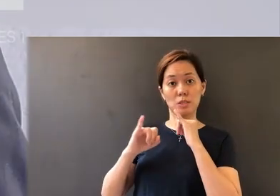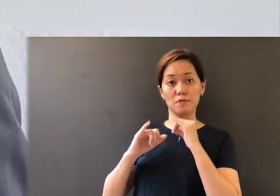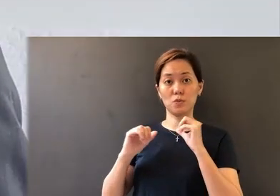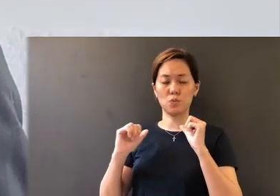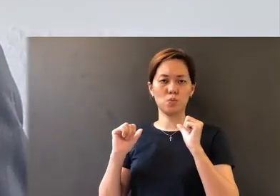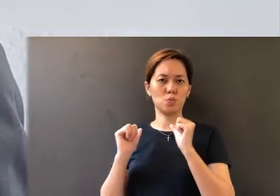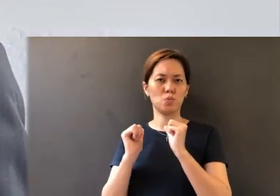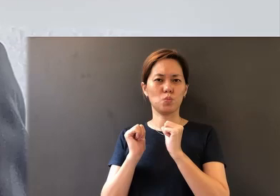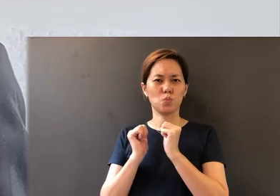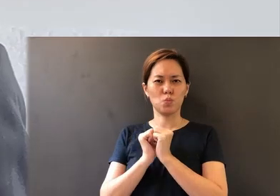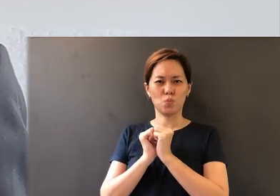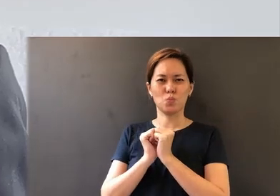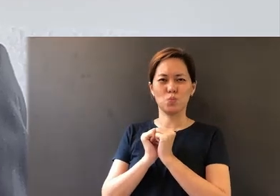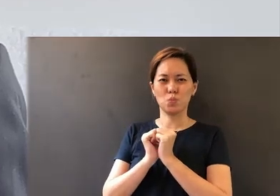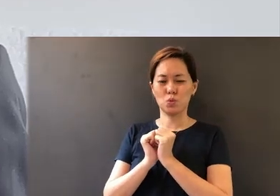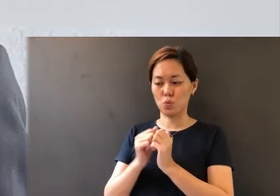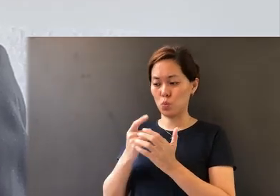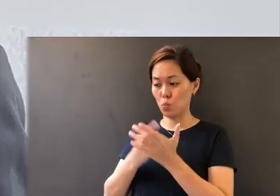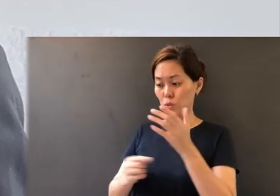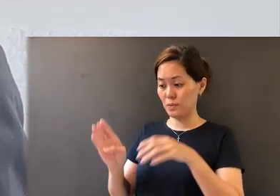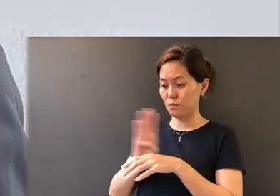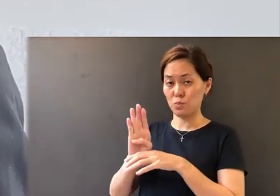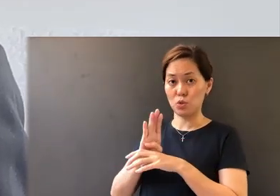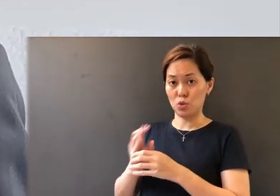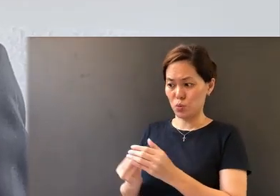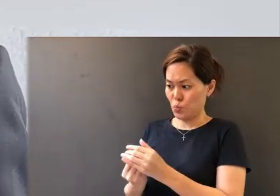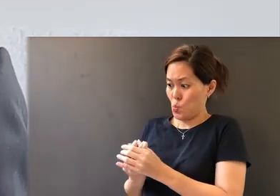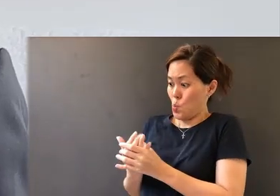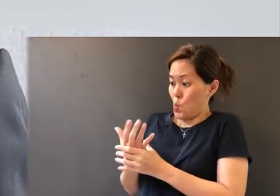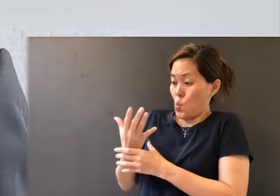with one of the thriving businesses and are doing well